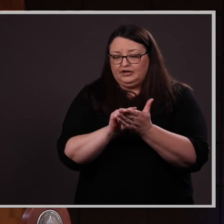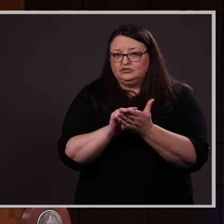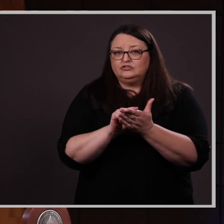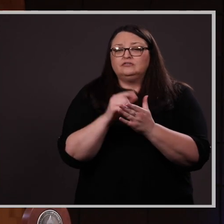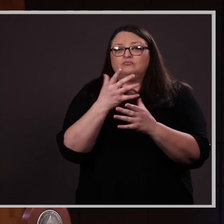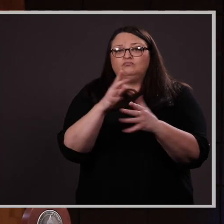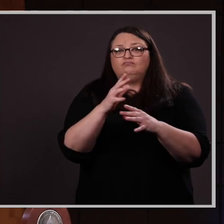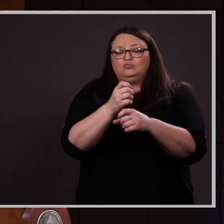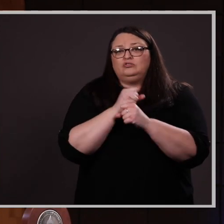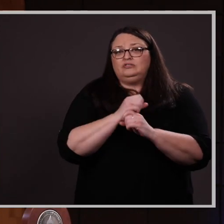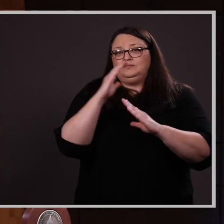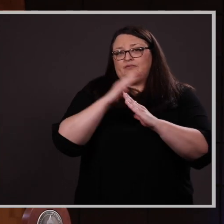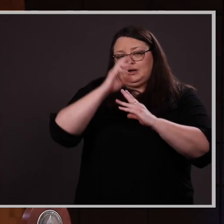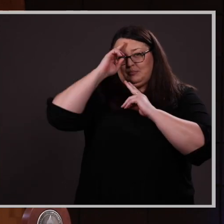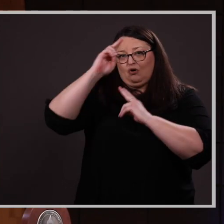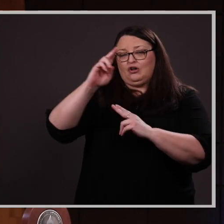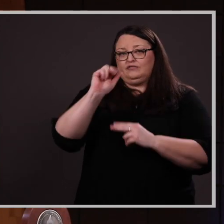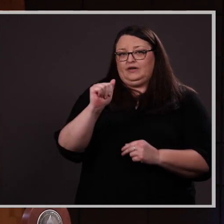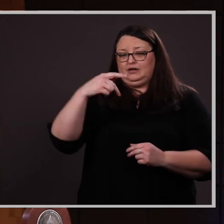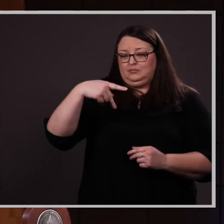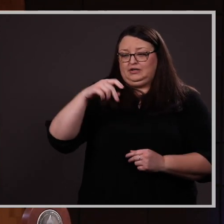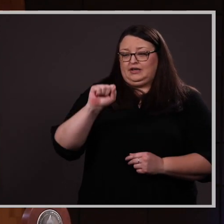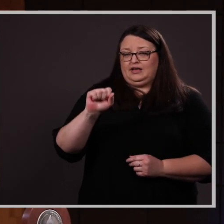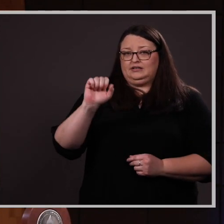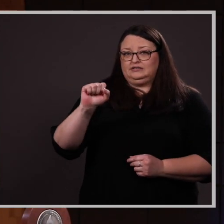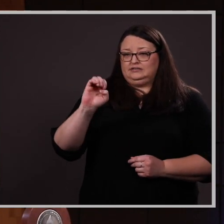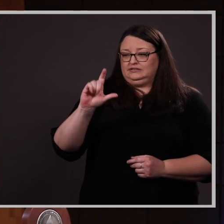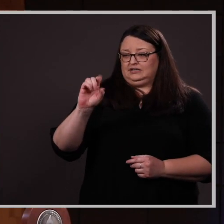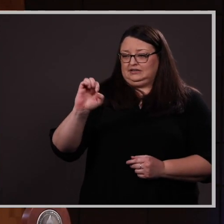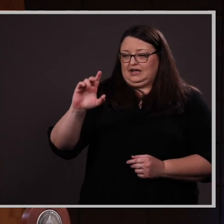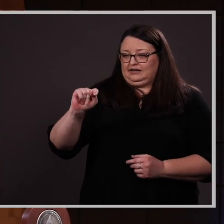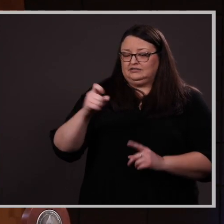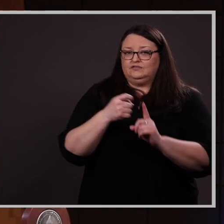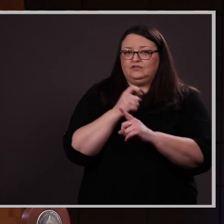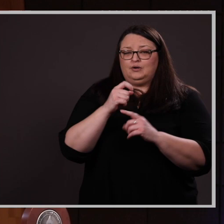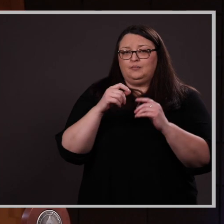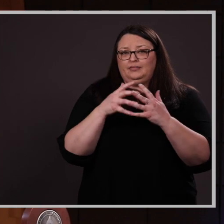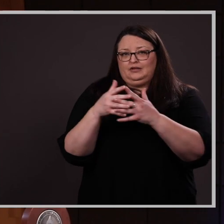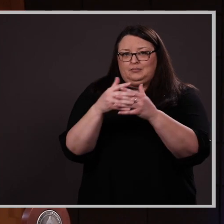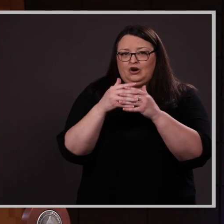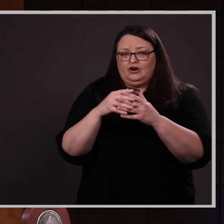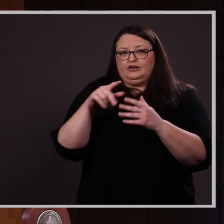received the top-honor of APSselect from the American Physiological Society for one of